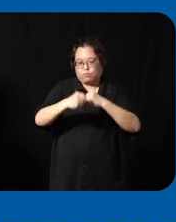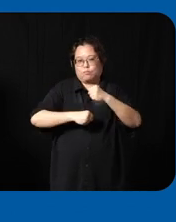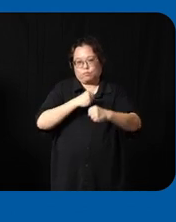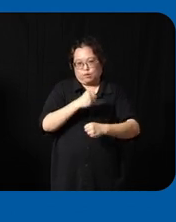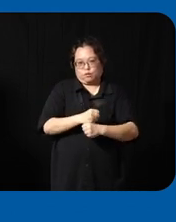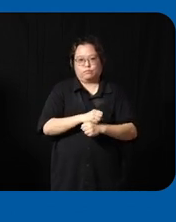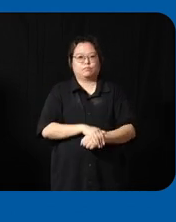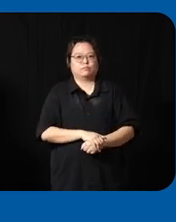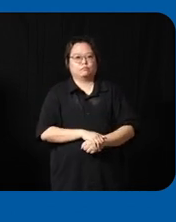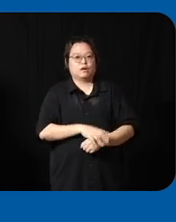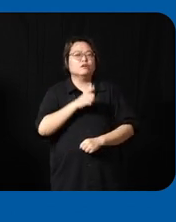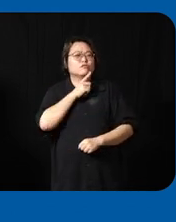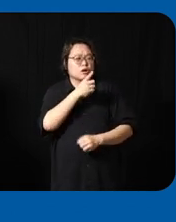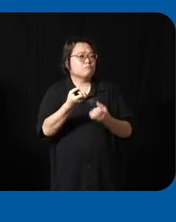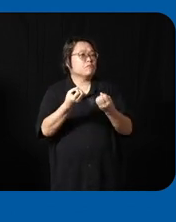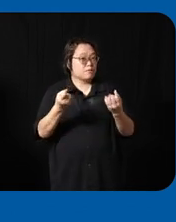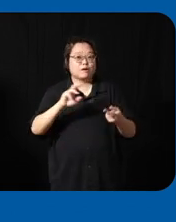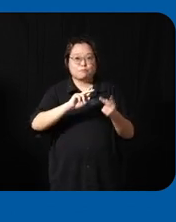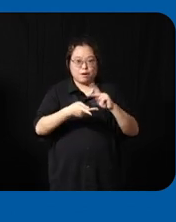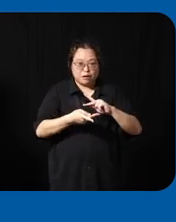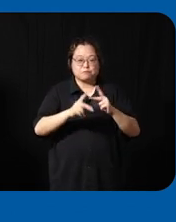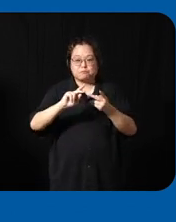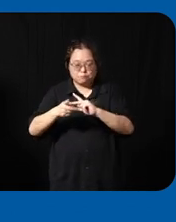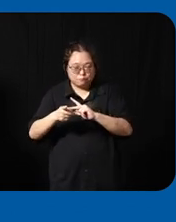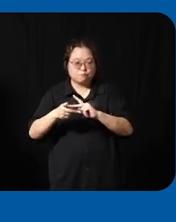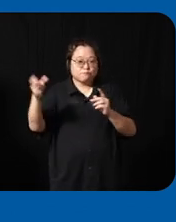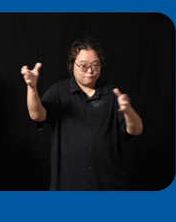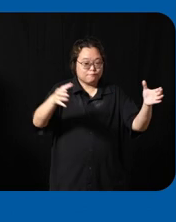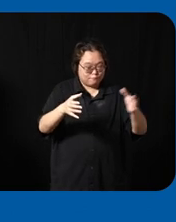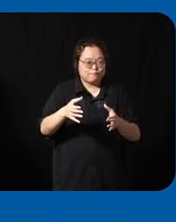we want to work with the different partners here to be able to create Equitable opportunities for